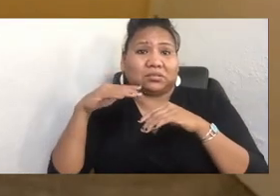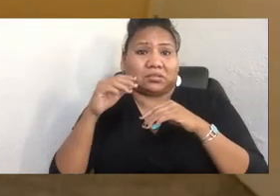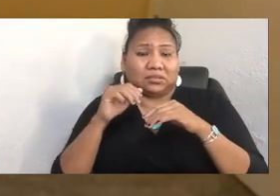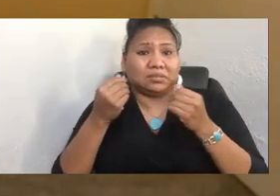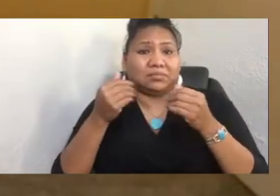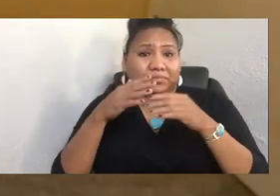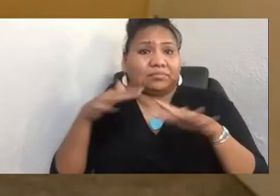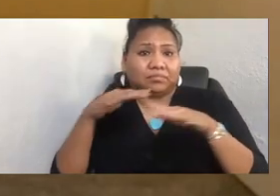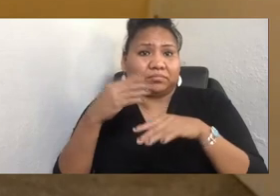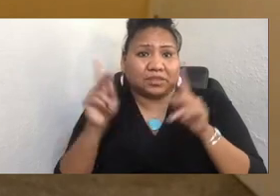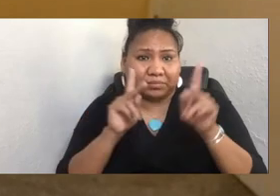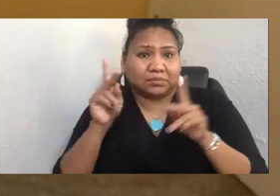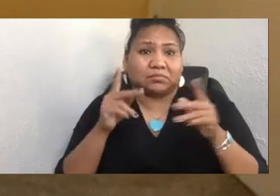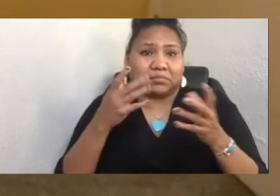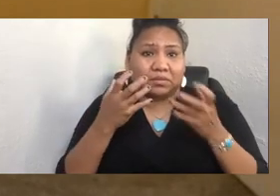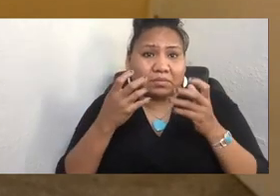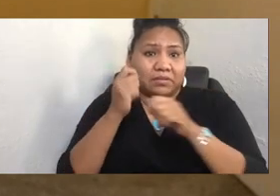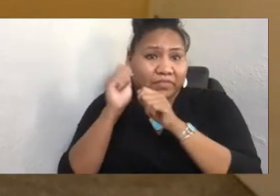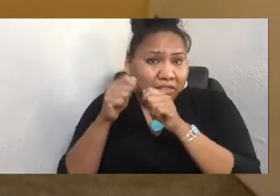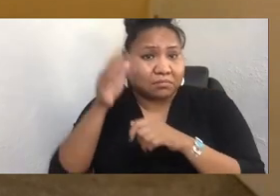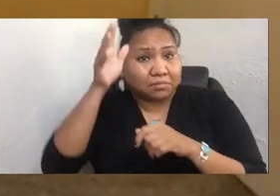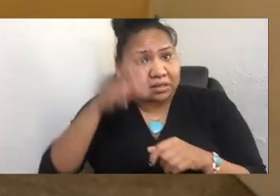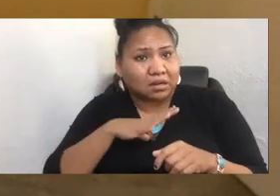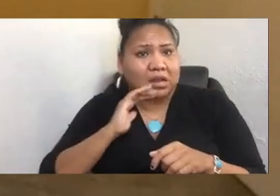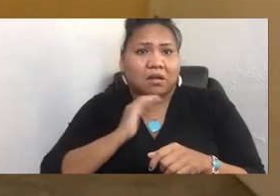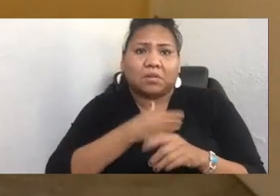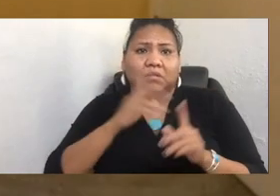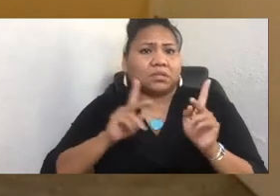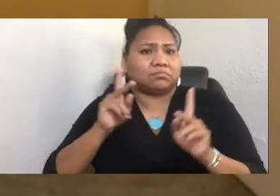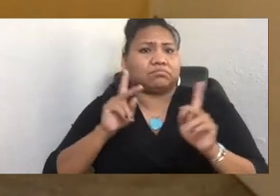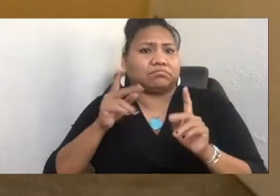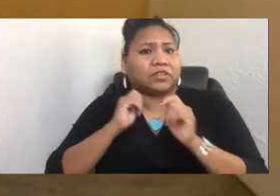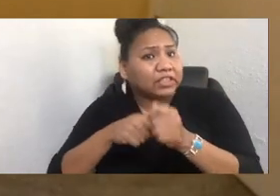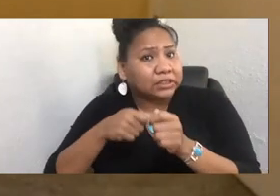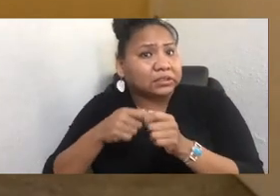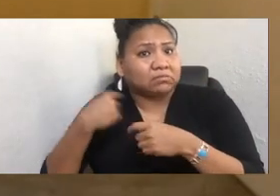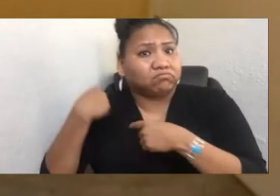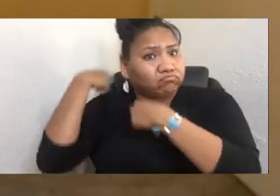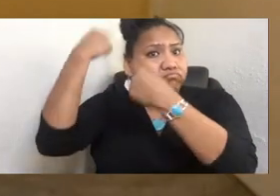our people have been fishermen for millennia. And that's OK. It's a good living. It's honest. It's beautiful.